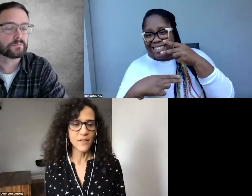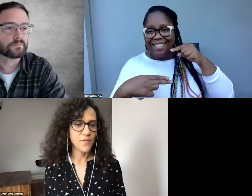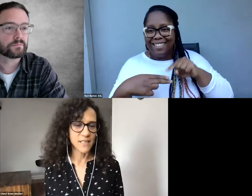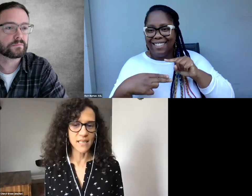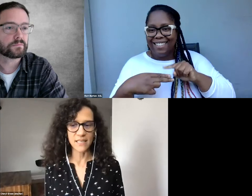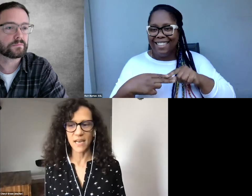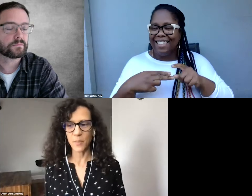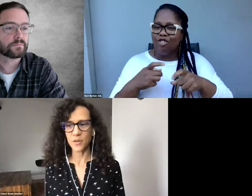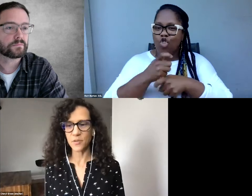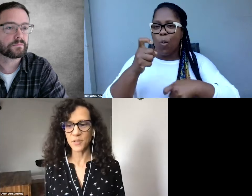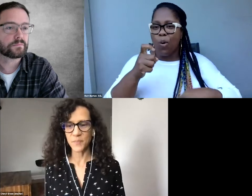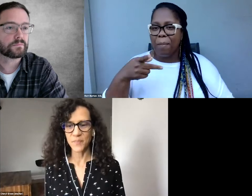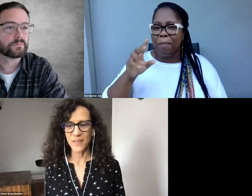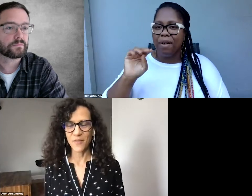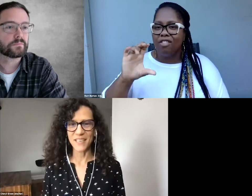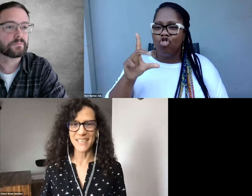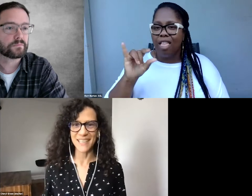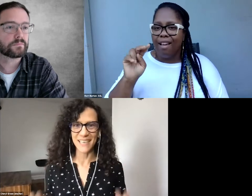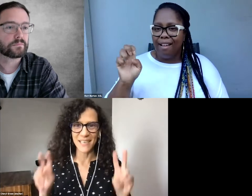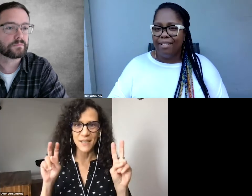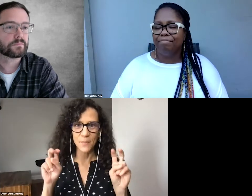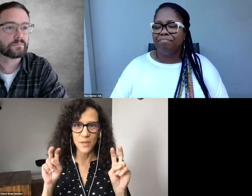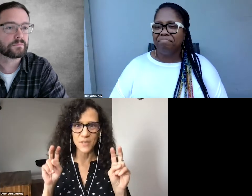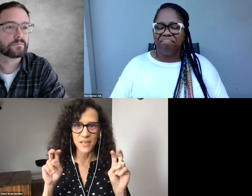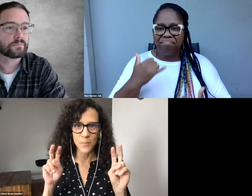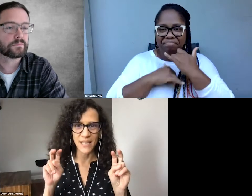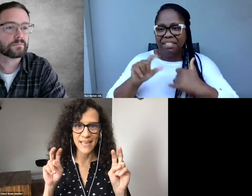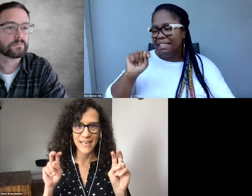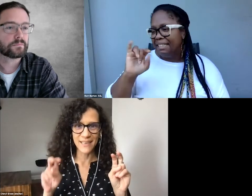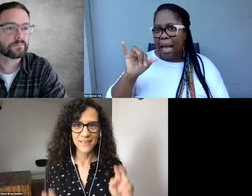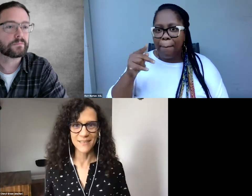Fixing the typos. Fixing the music playing.